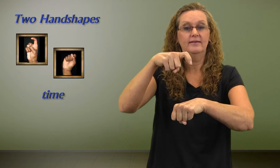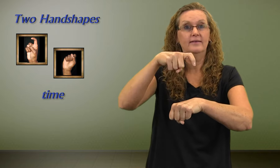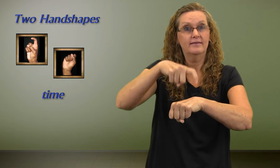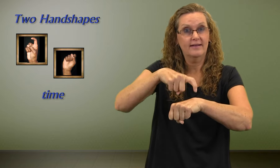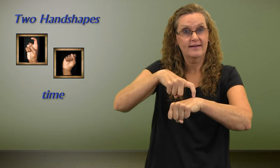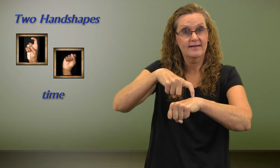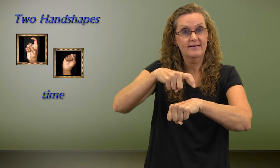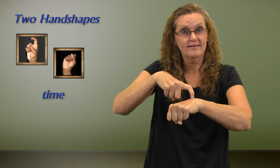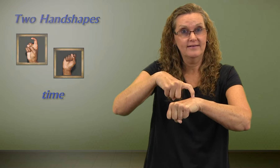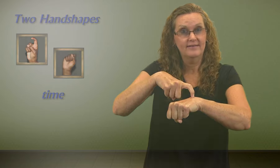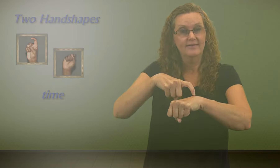Time.